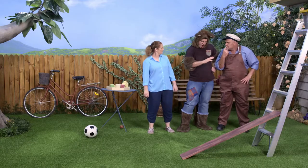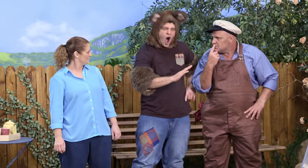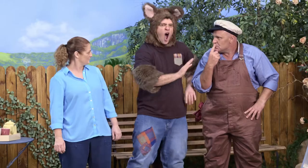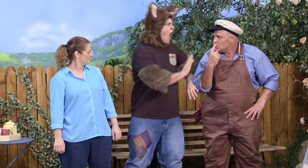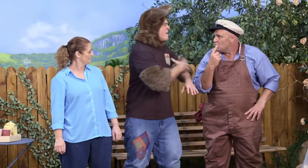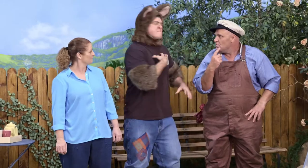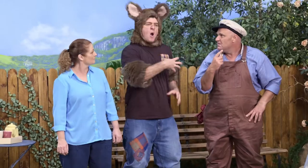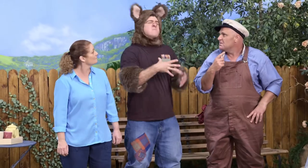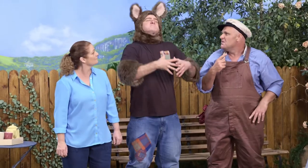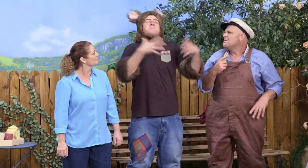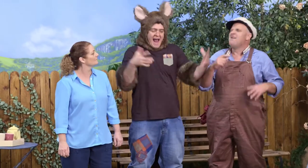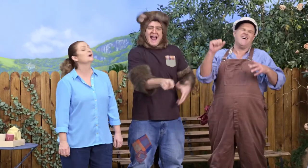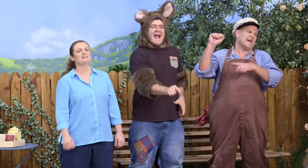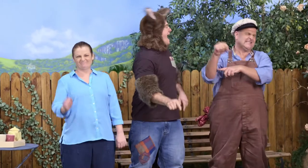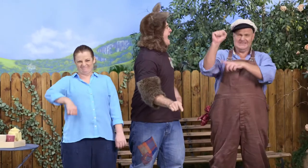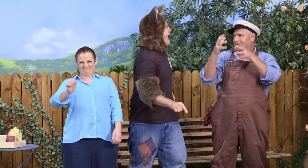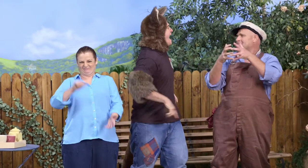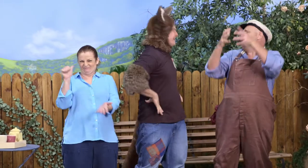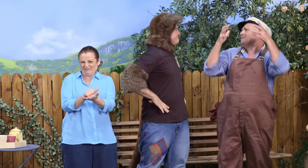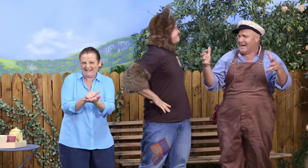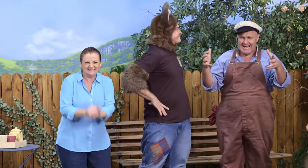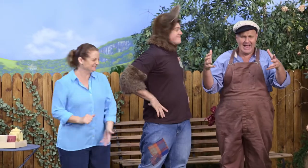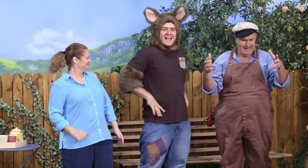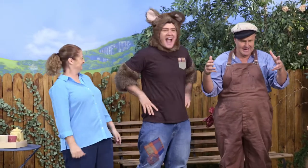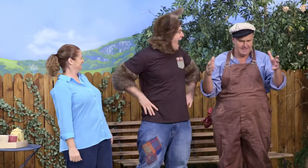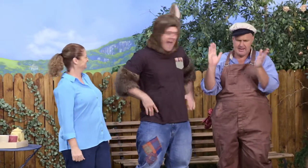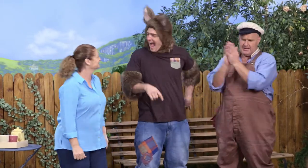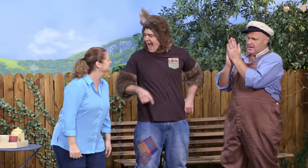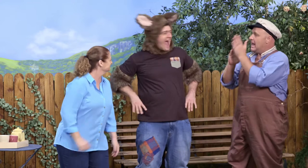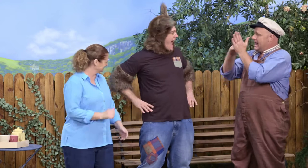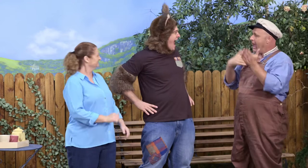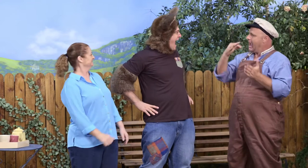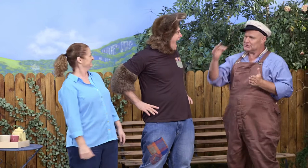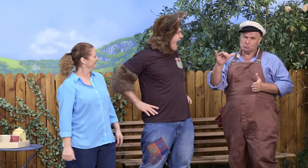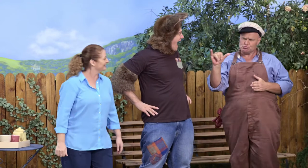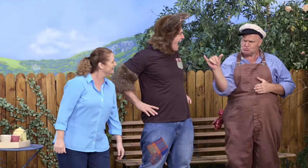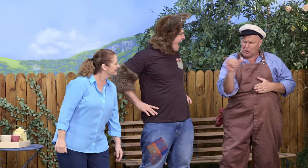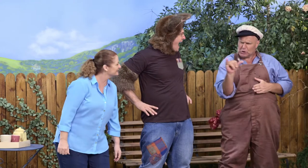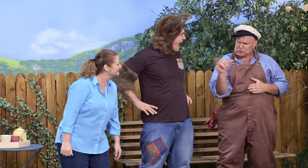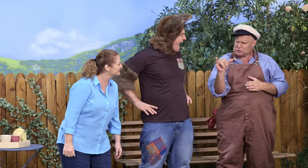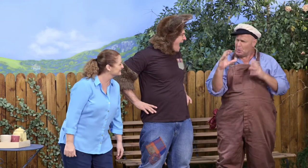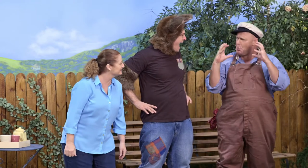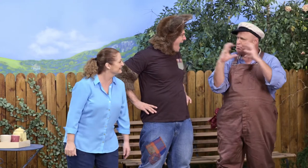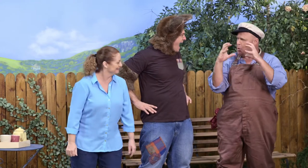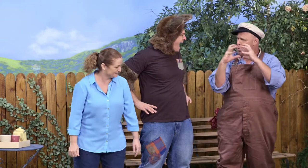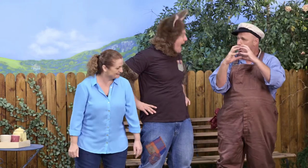Oh! It's a bigger angle. Yes! You're right! Now, do you think the ball - with a bigger angle -